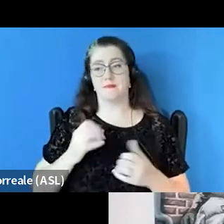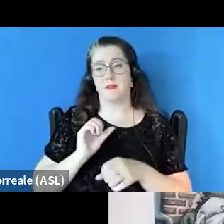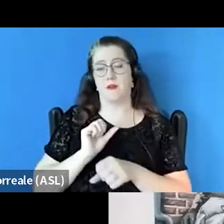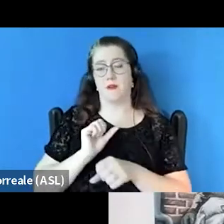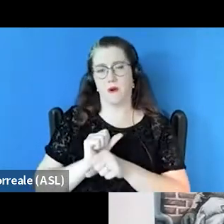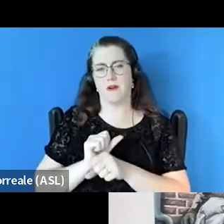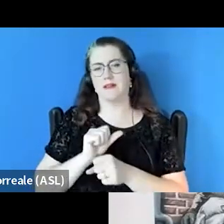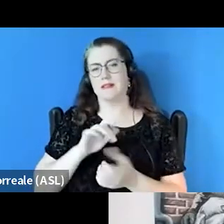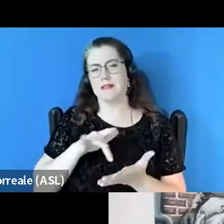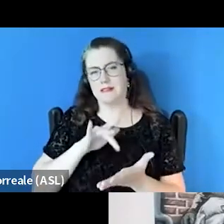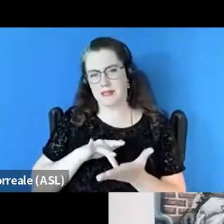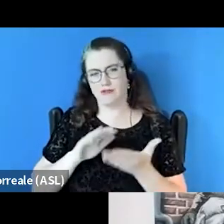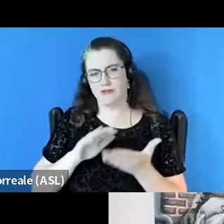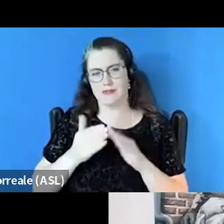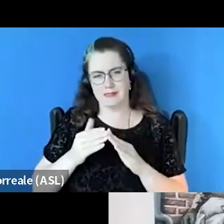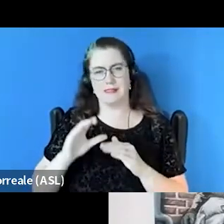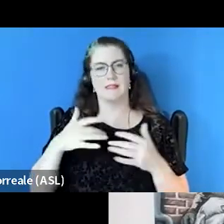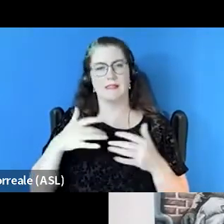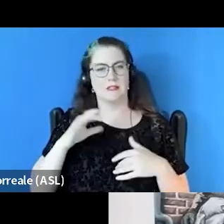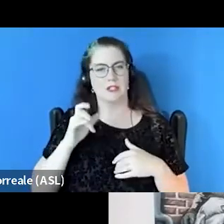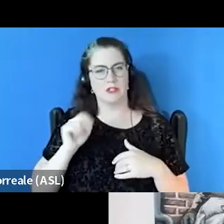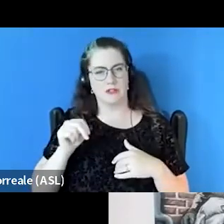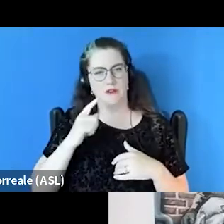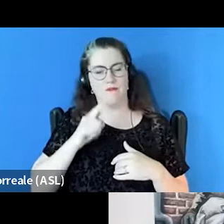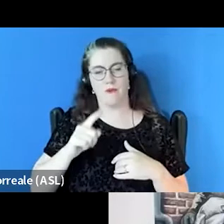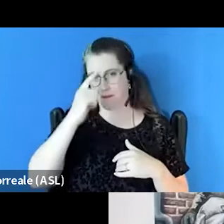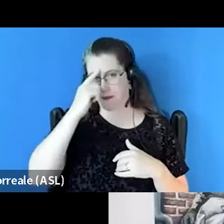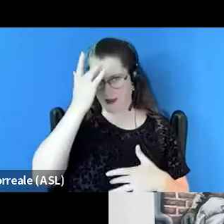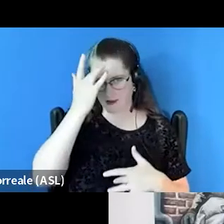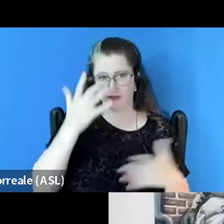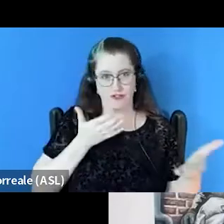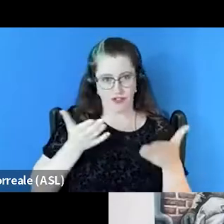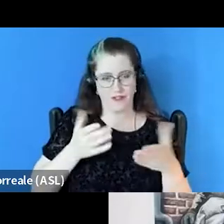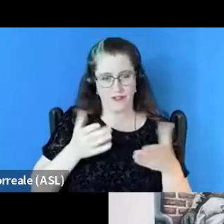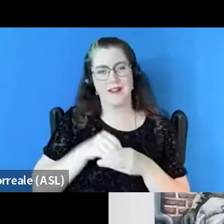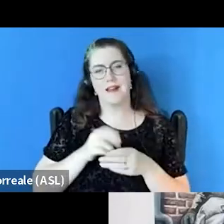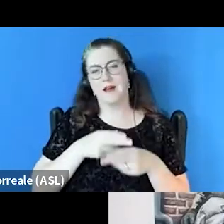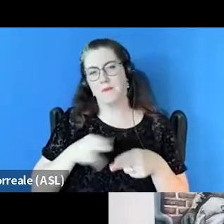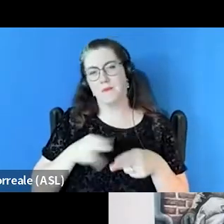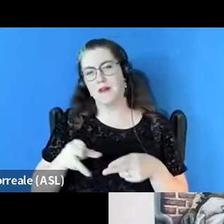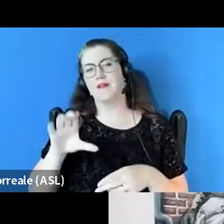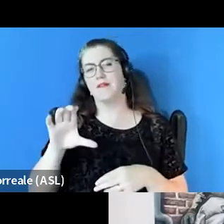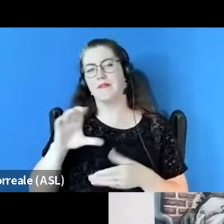as a Senior Director of Mental Health and Culturally Specific Services. In brief Central City provides